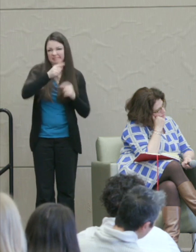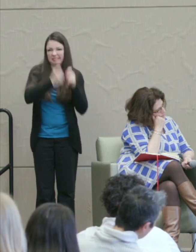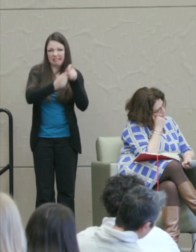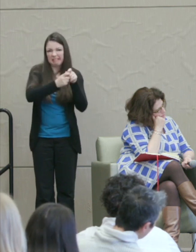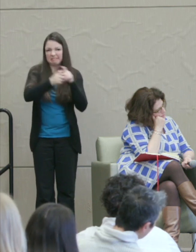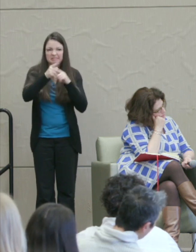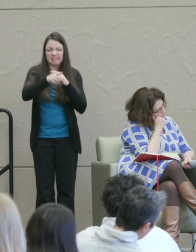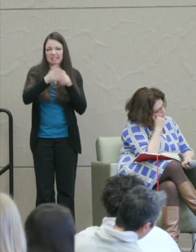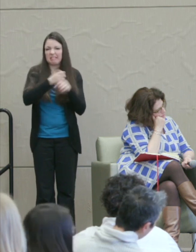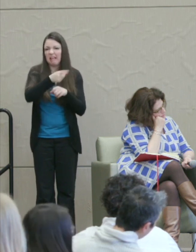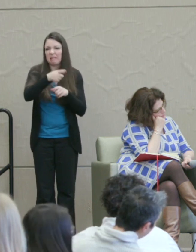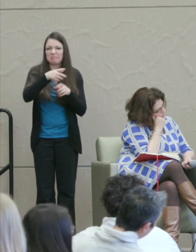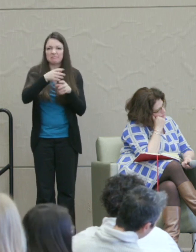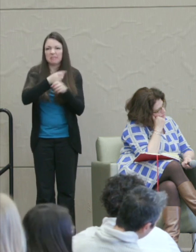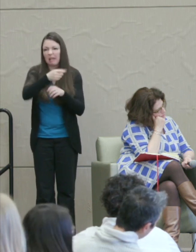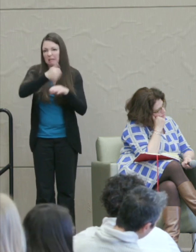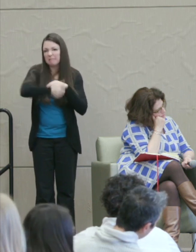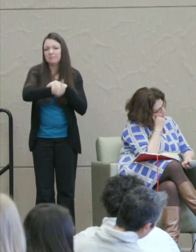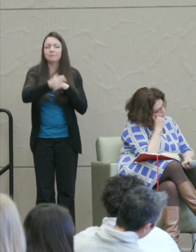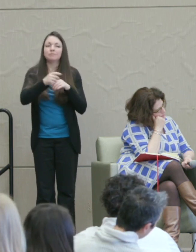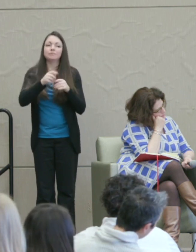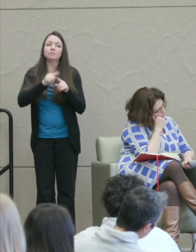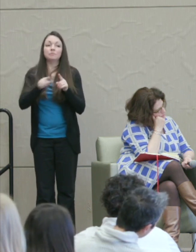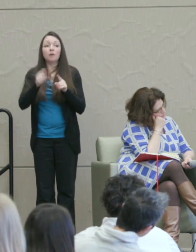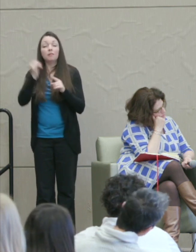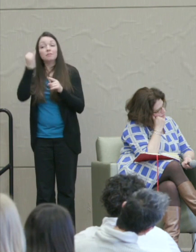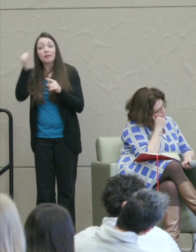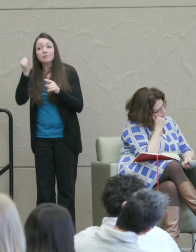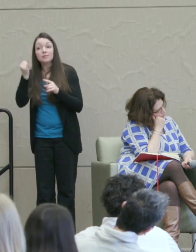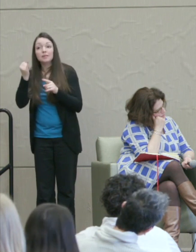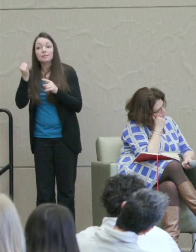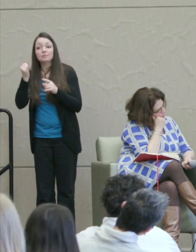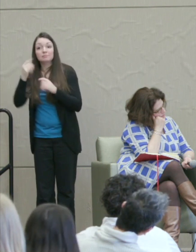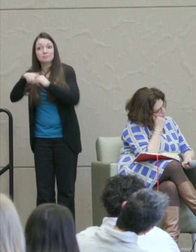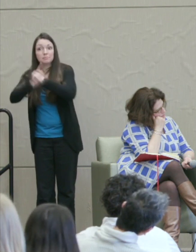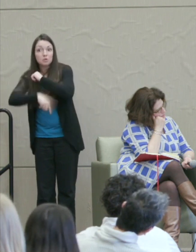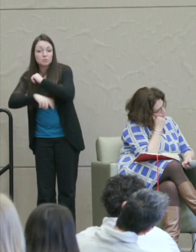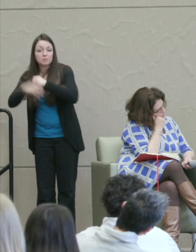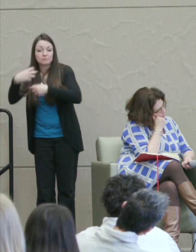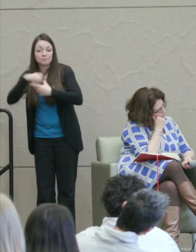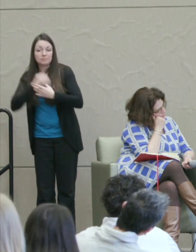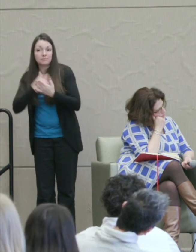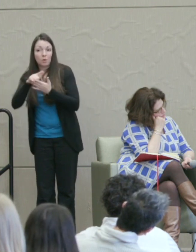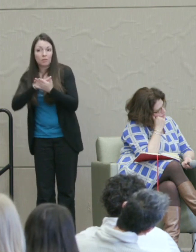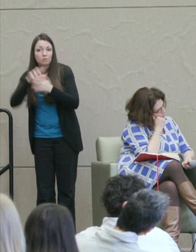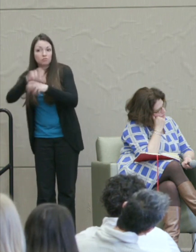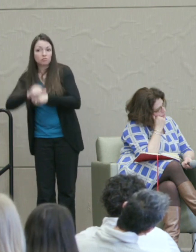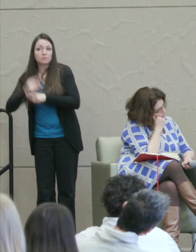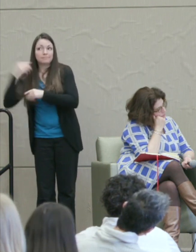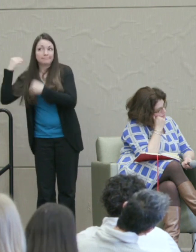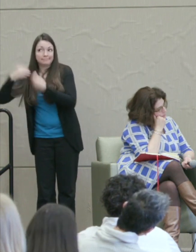But I mean that the ideas of punishment that inhabit our legal tradition are largely retributive in spirit.